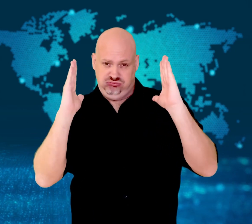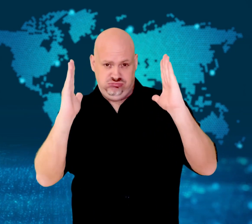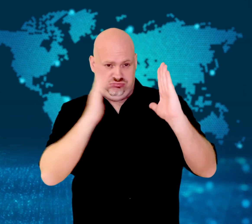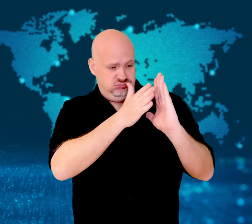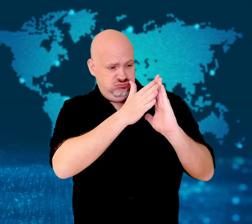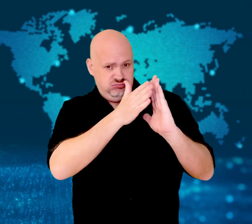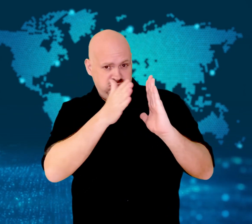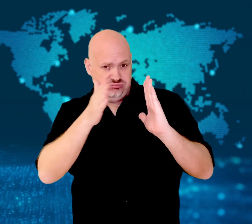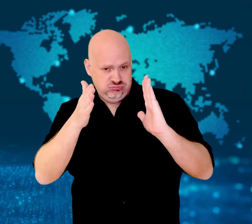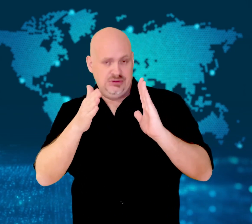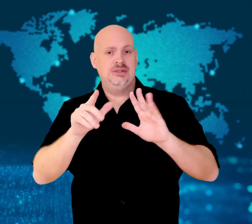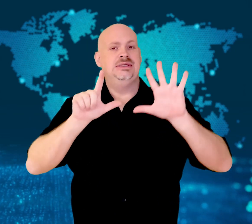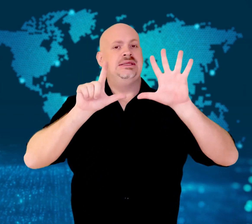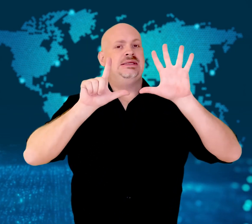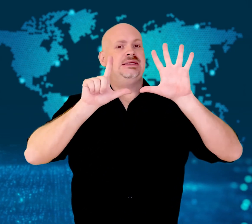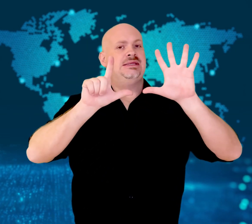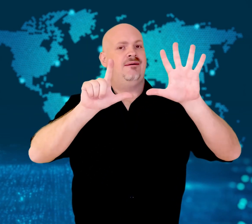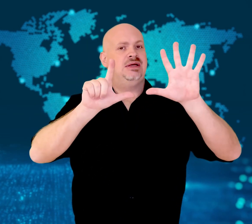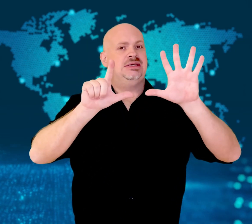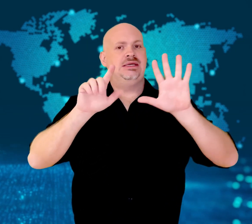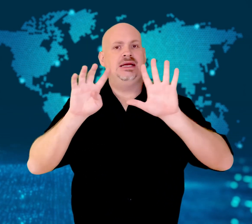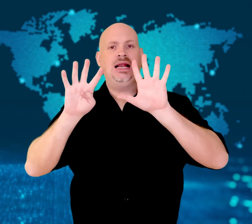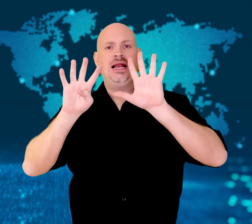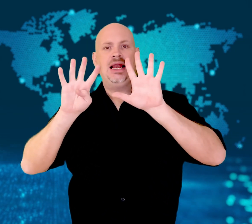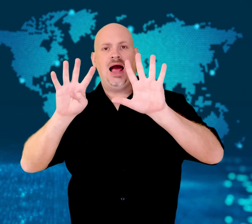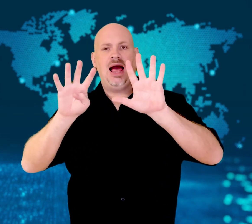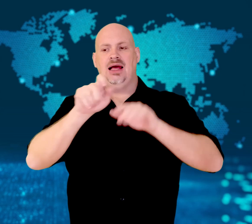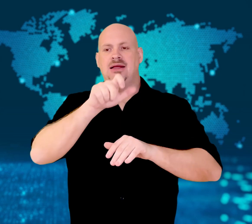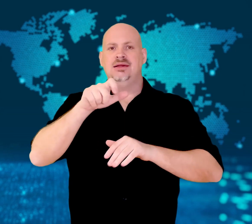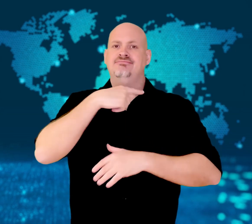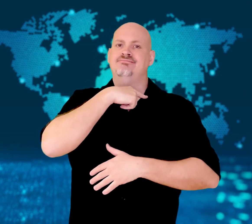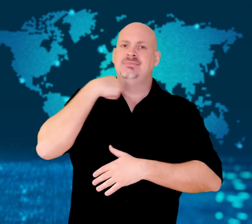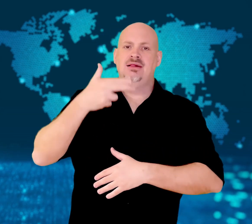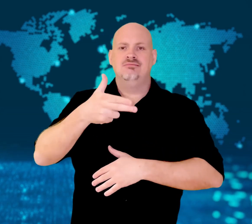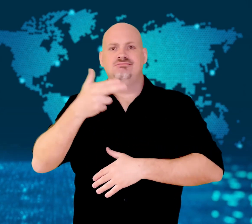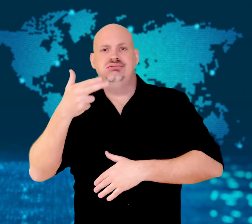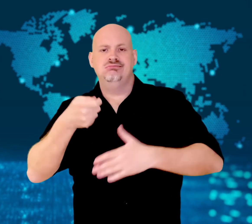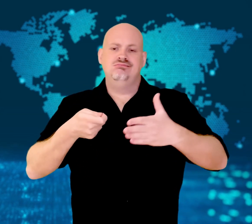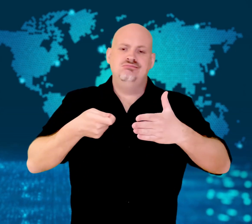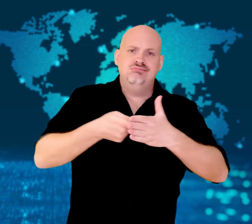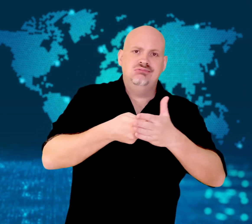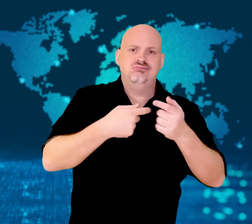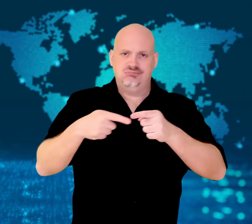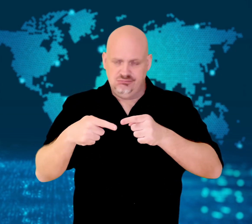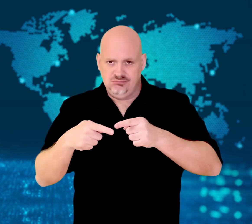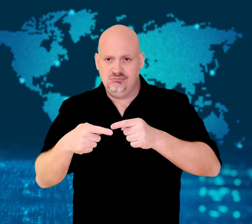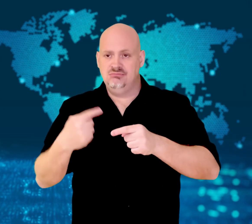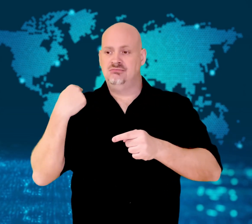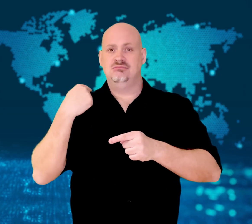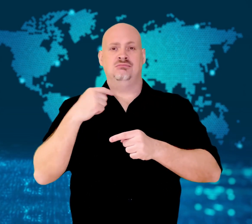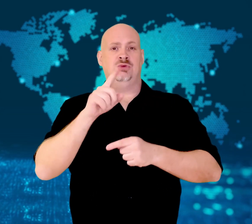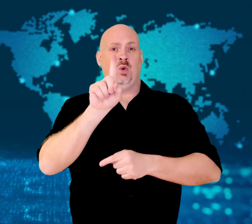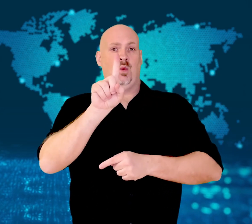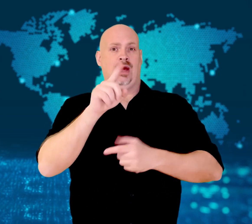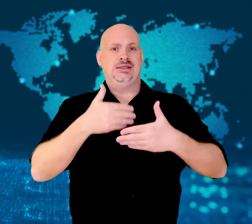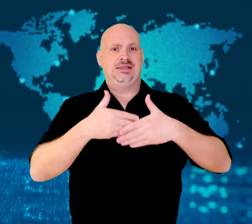Hours before the country's MPs voted on the emergency